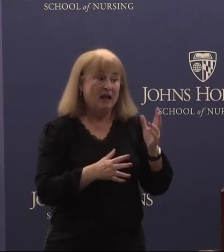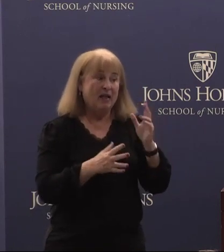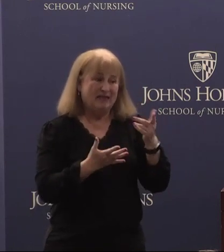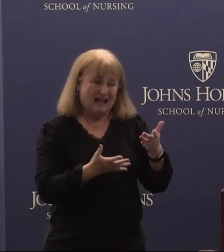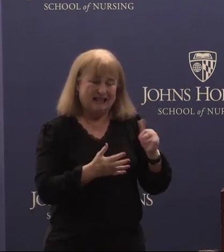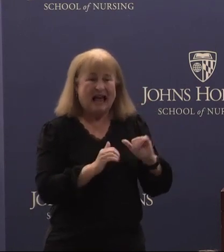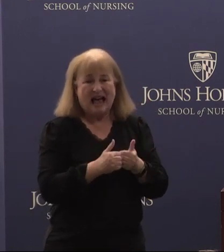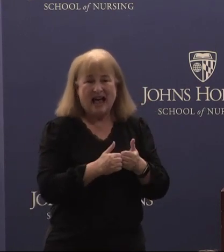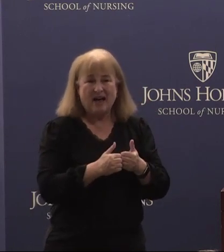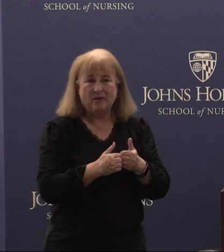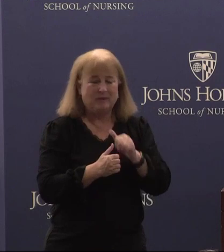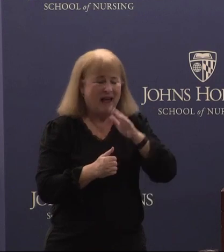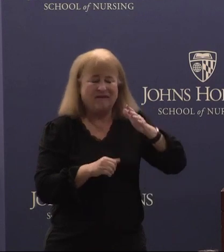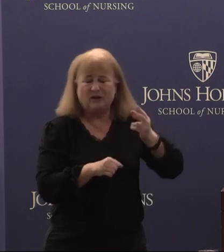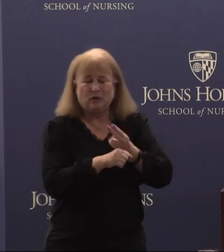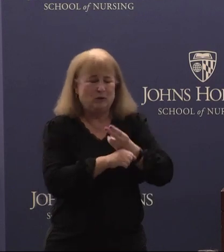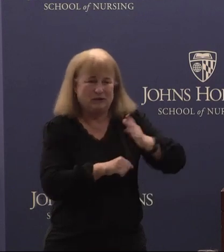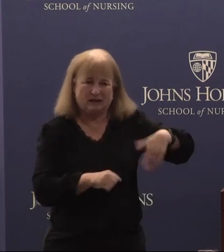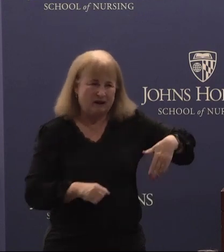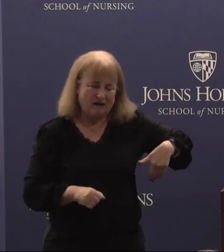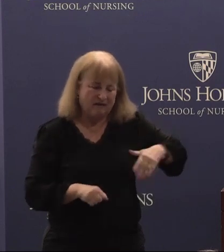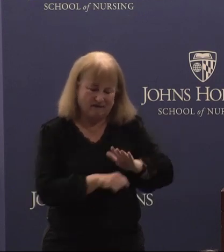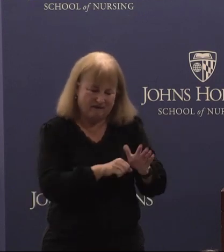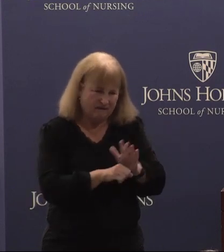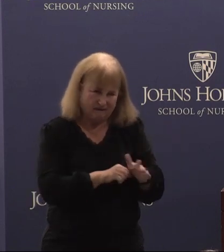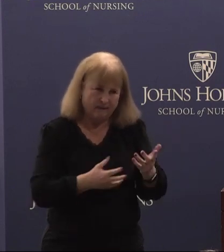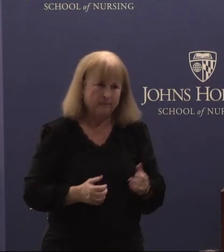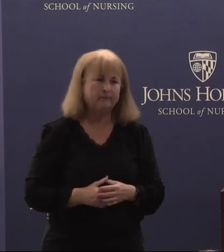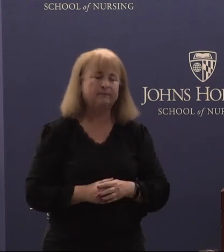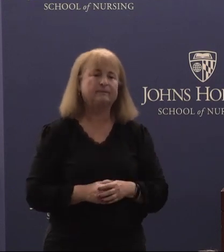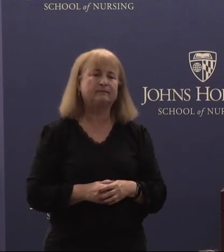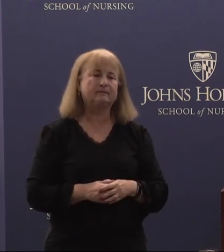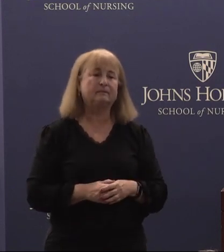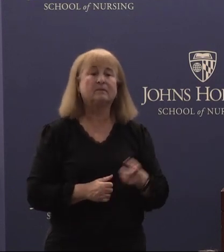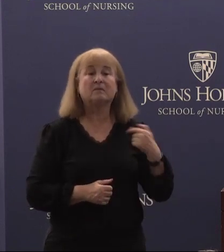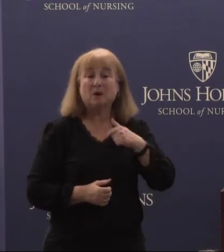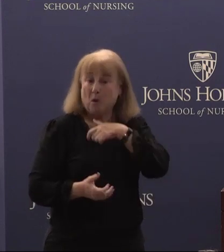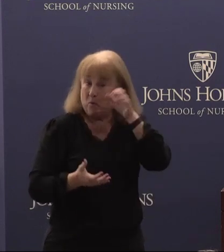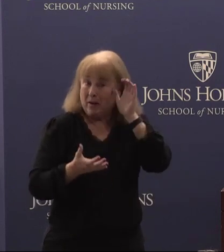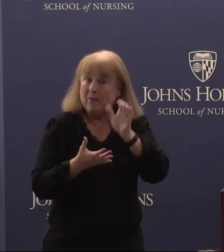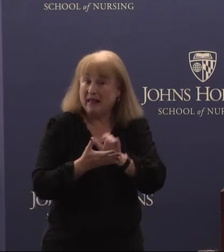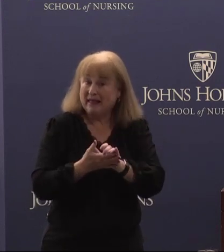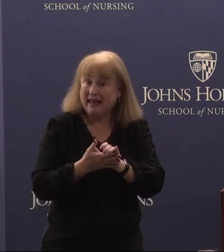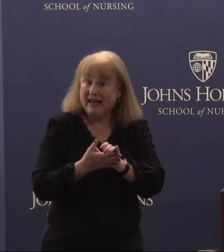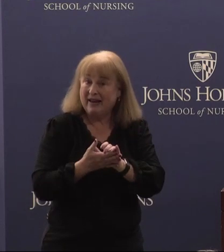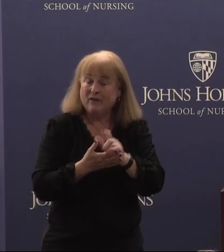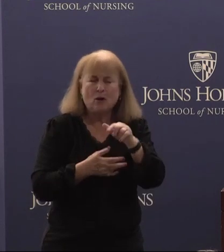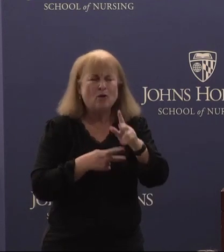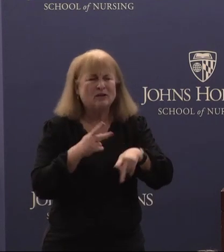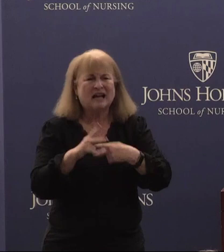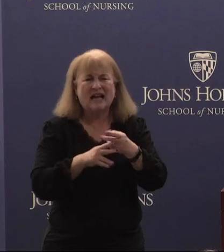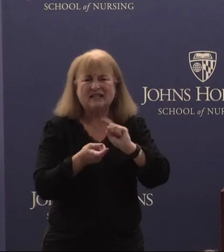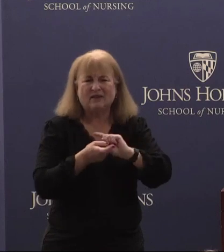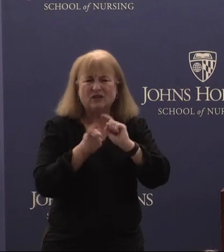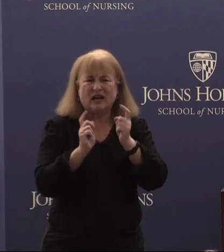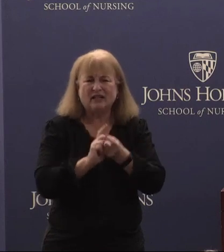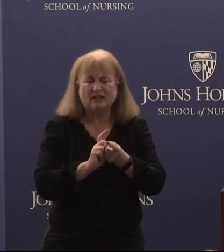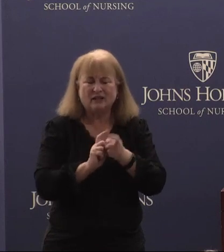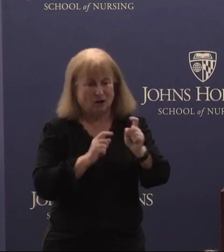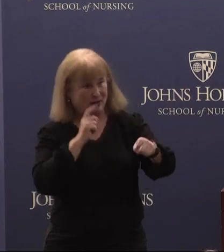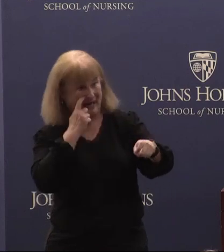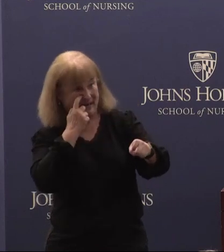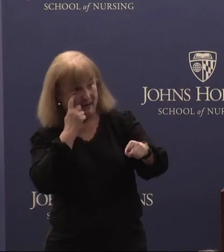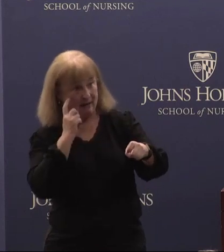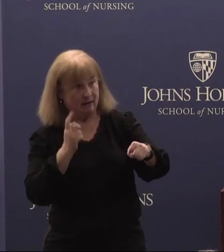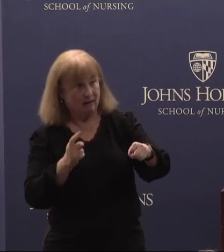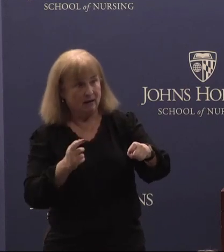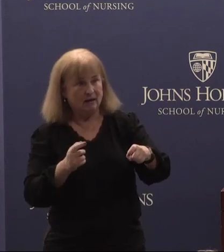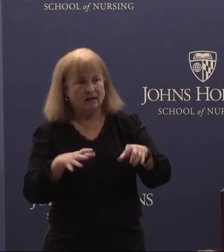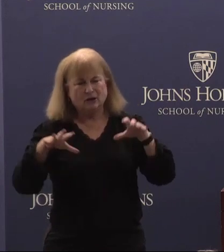haven't been utilized enough. We believe that those types of changes are needed to tackle the